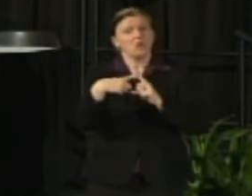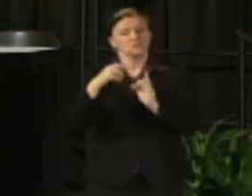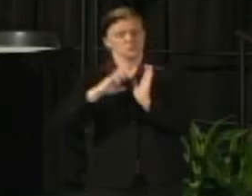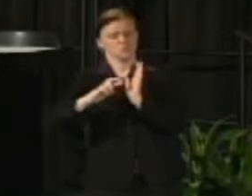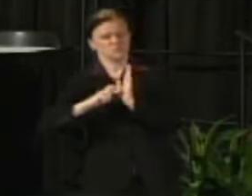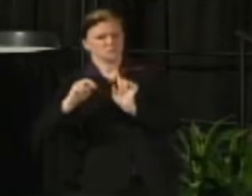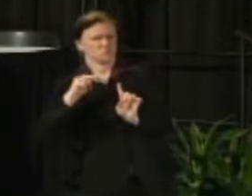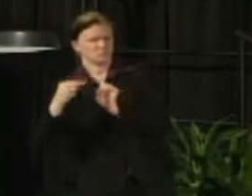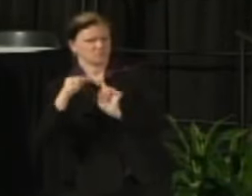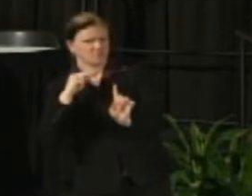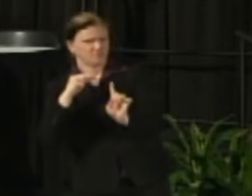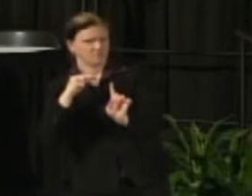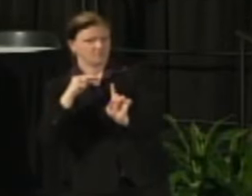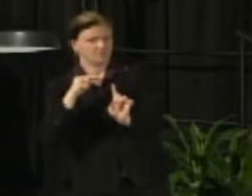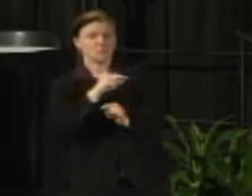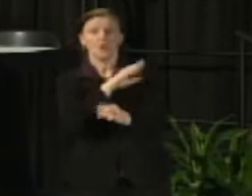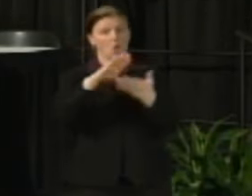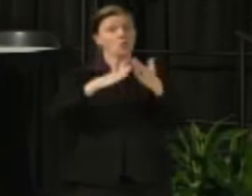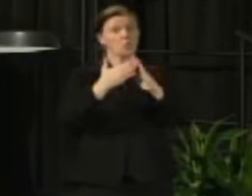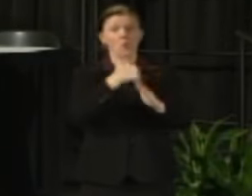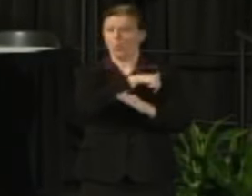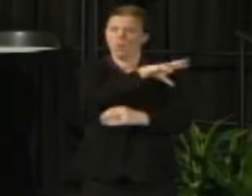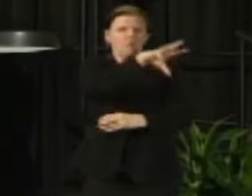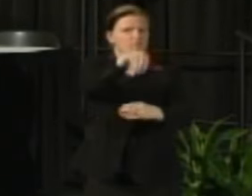We're deeply engaged in the community as you know through our arts,